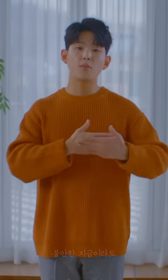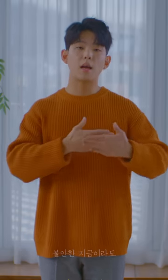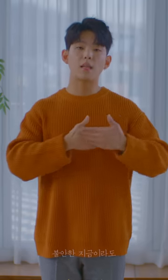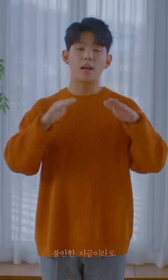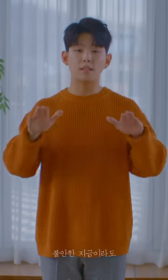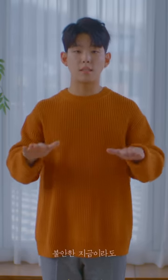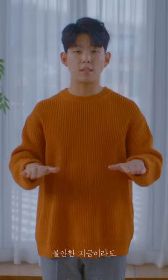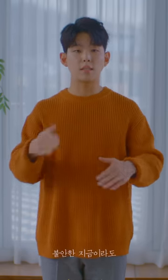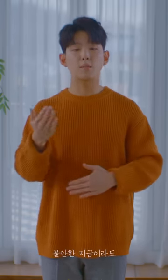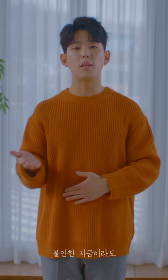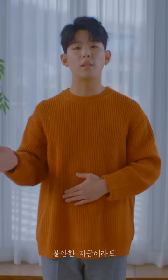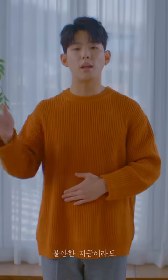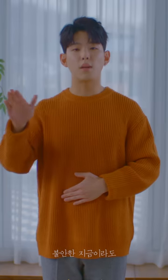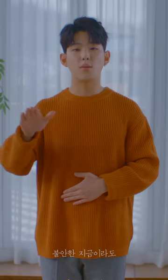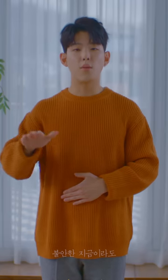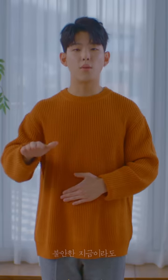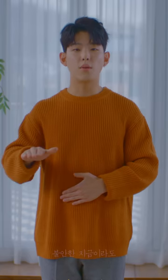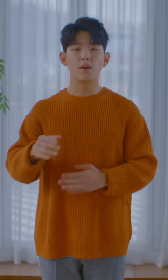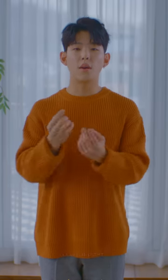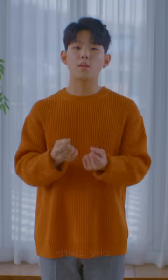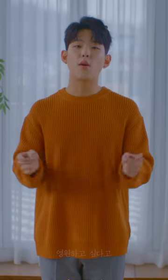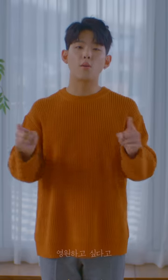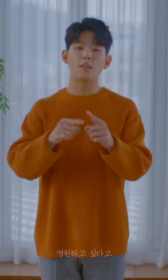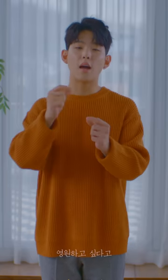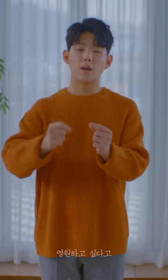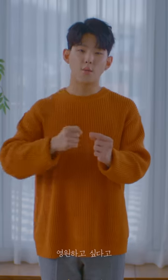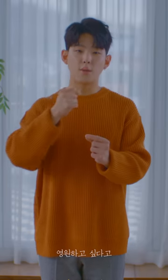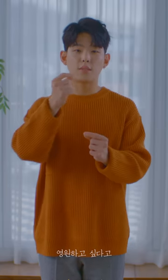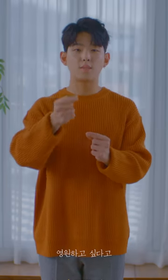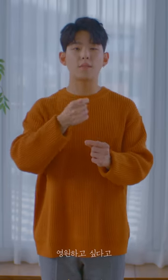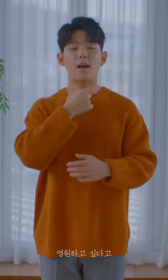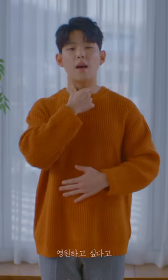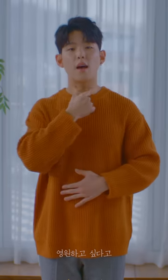I wished even this nervous moment lasts forever